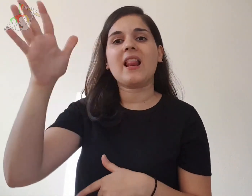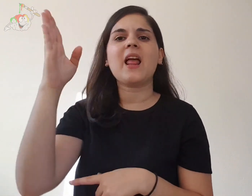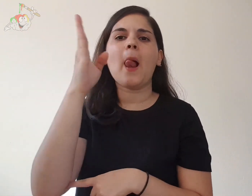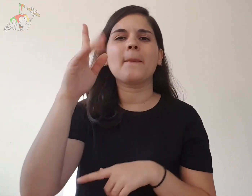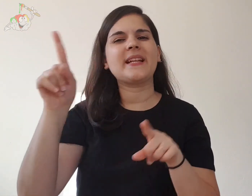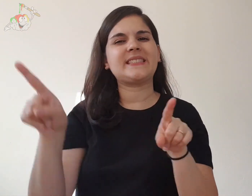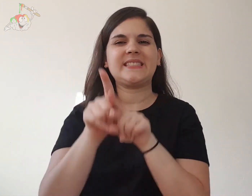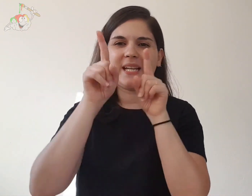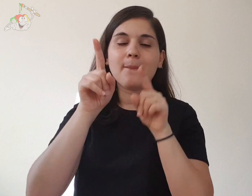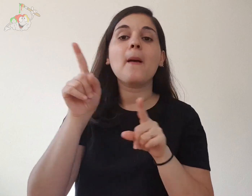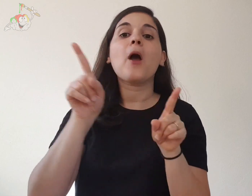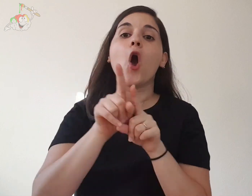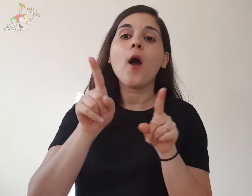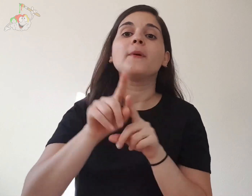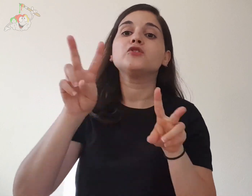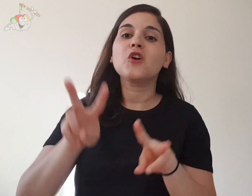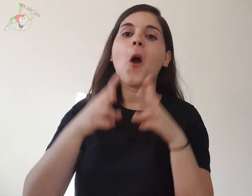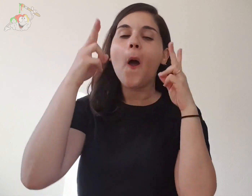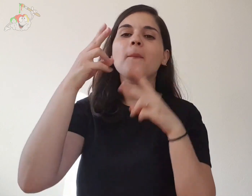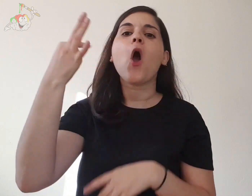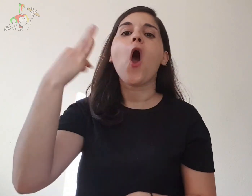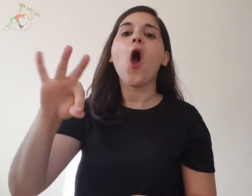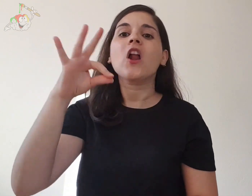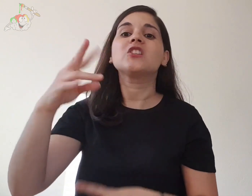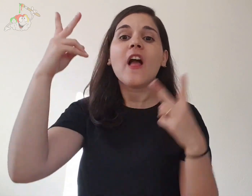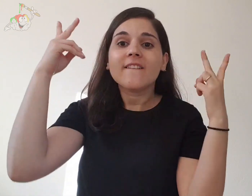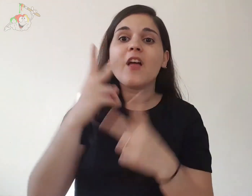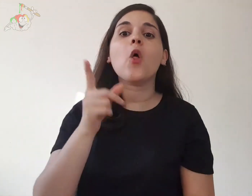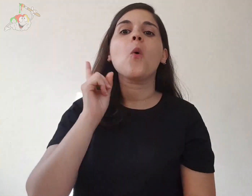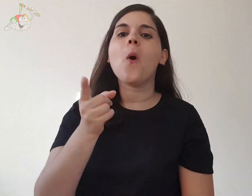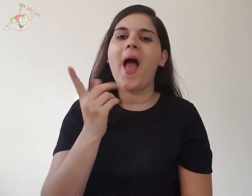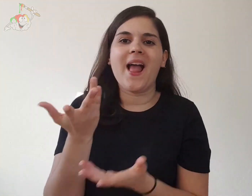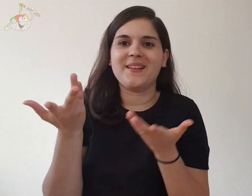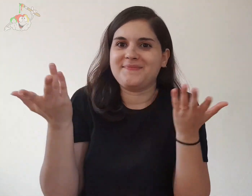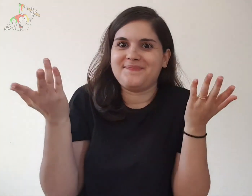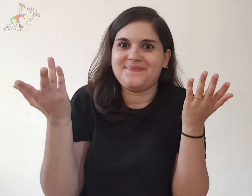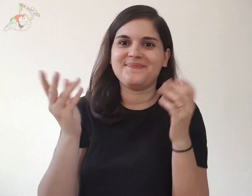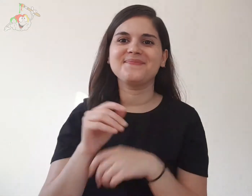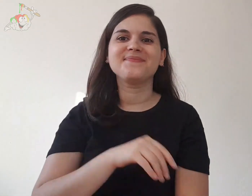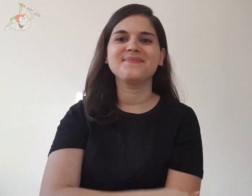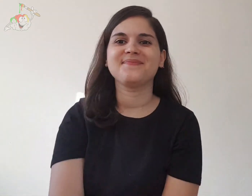similar trees but it will be difficult to discover the original.